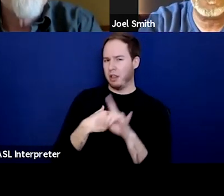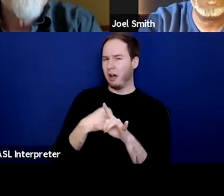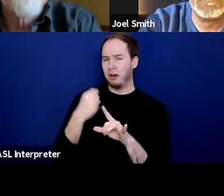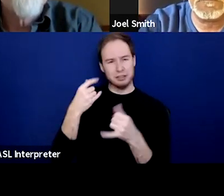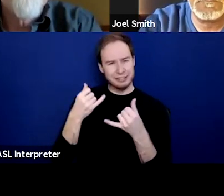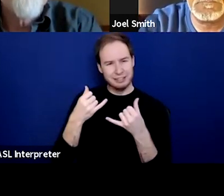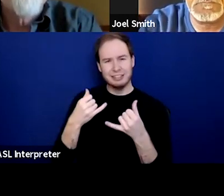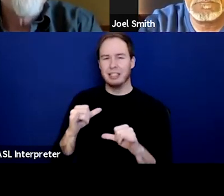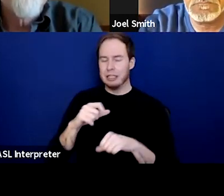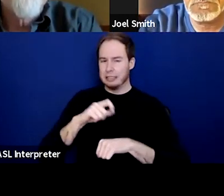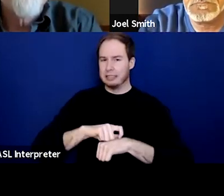That's the impact of trauma.